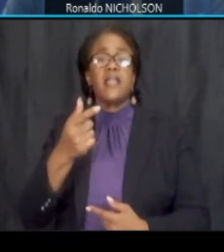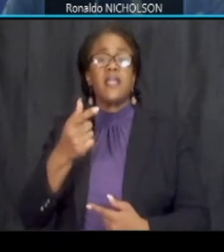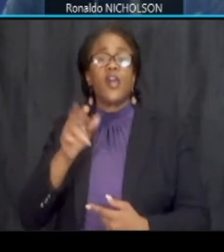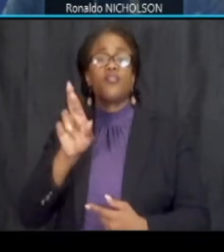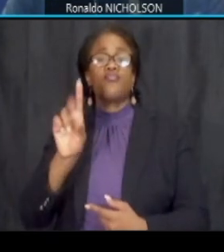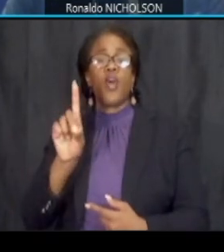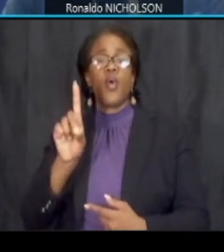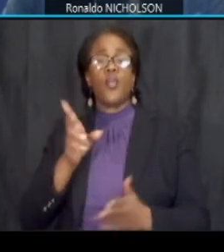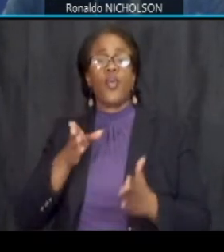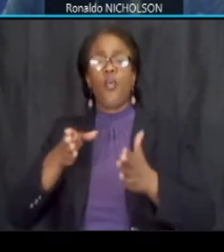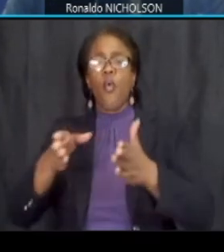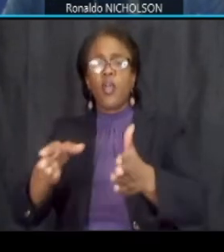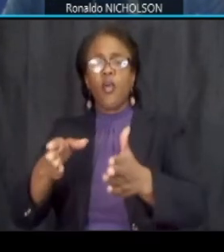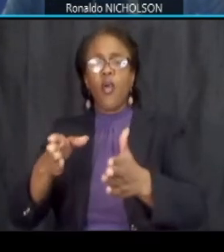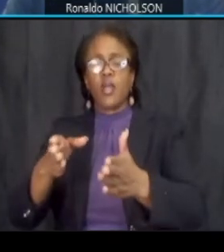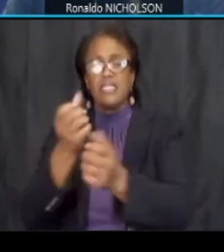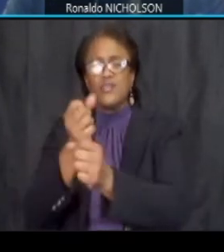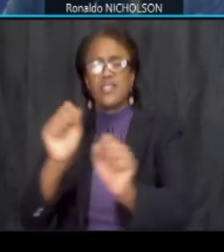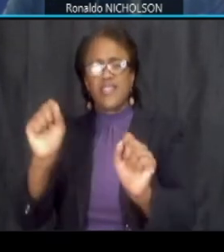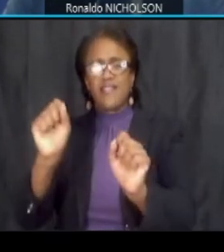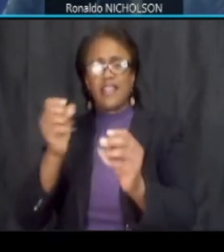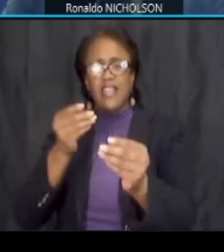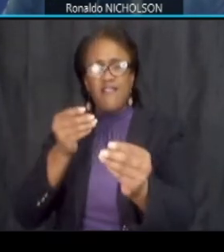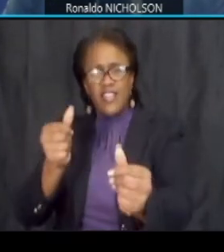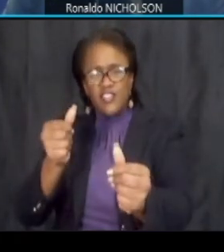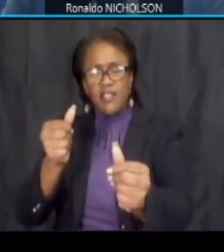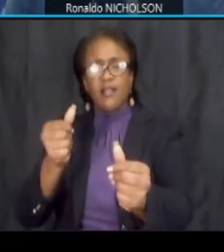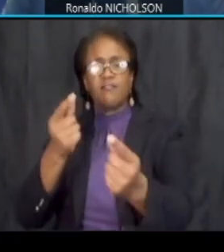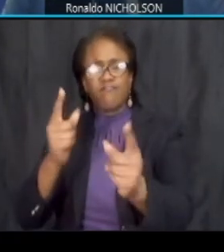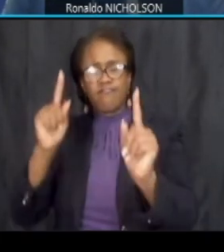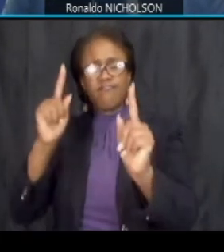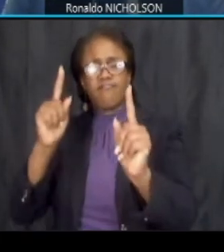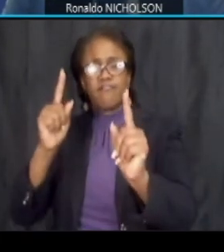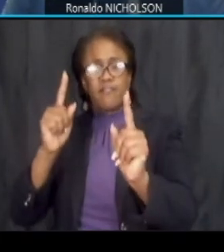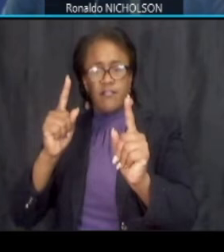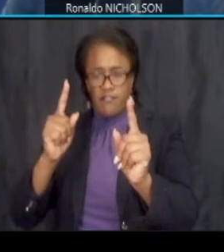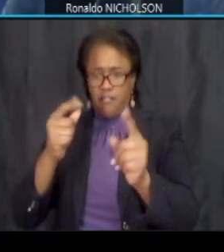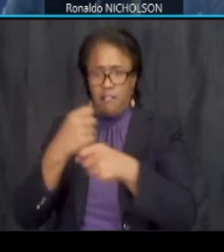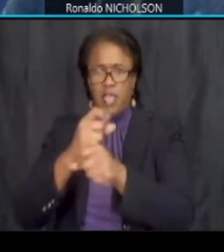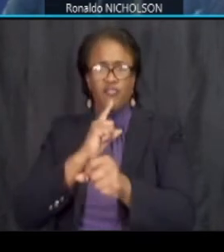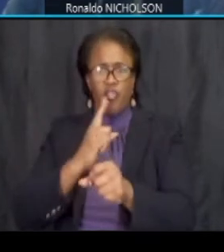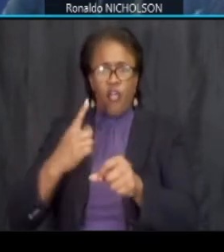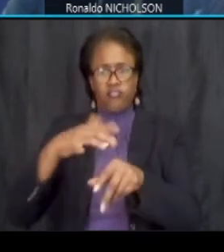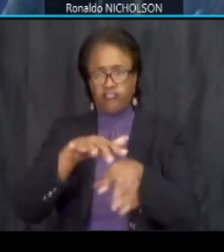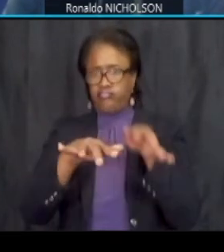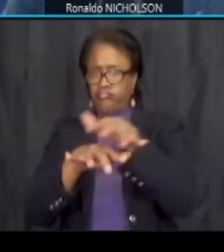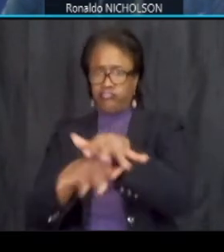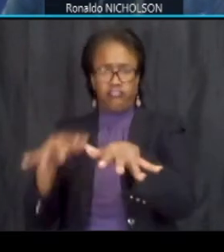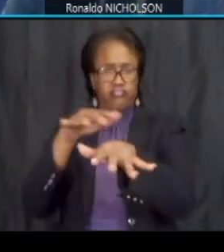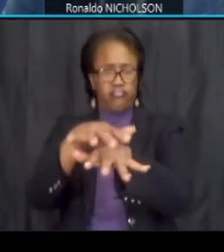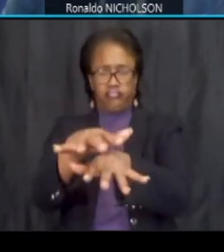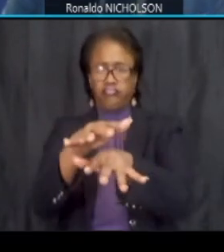safely and efficiently accommodate all modes of of transportation within this com corridor we